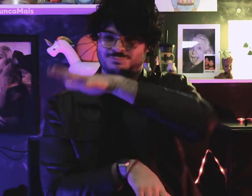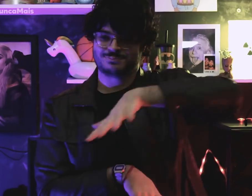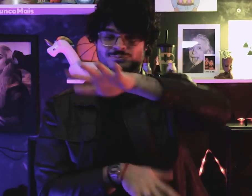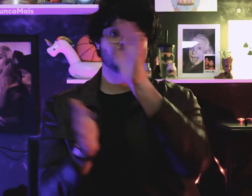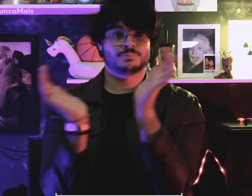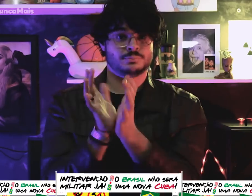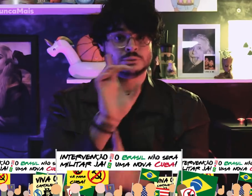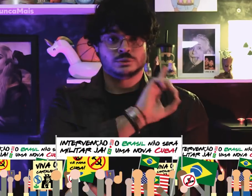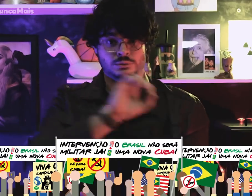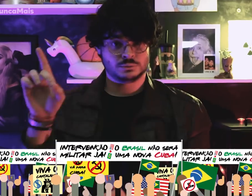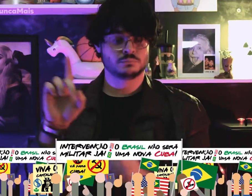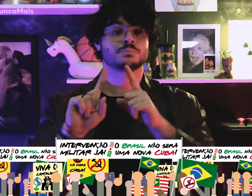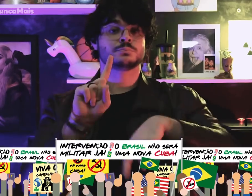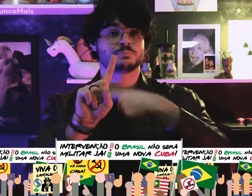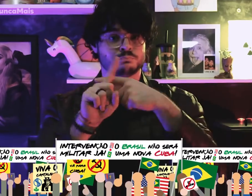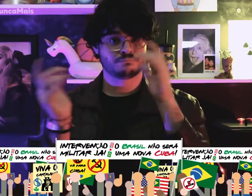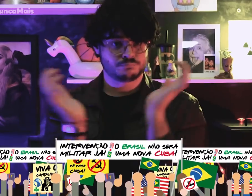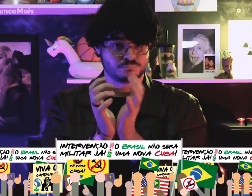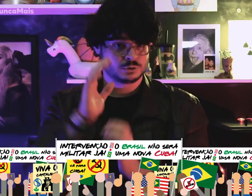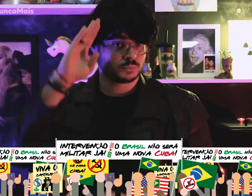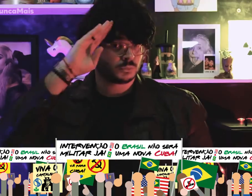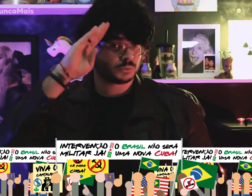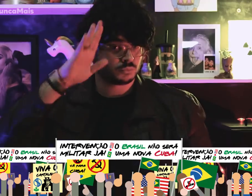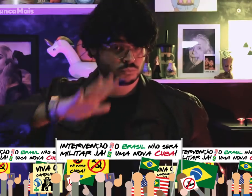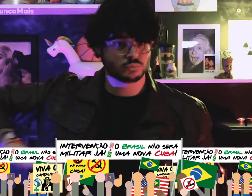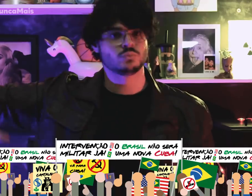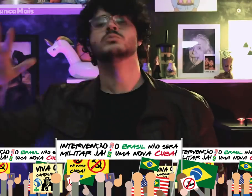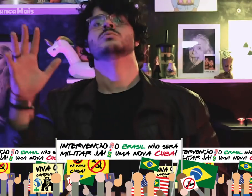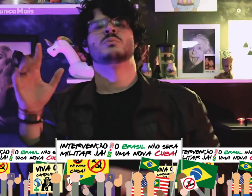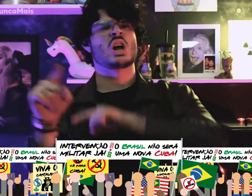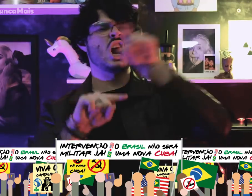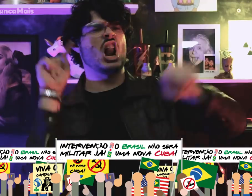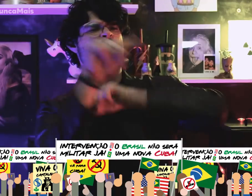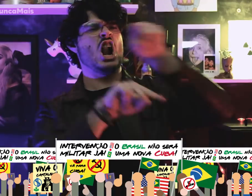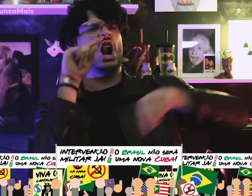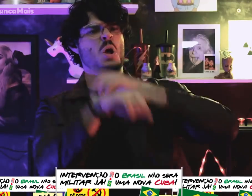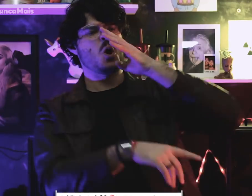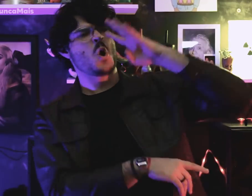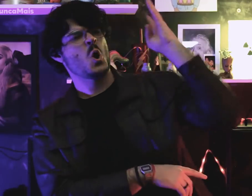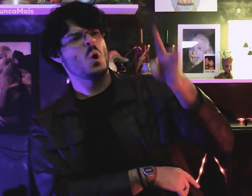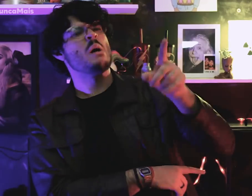accused of communist threat by right-wing and military groups.